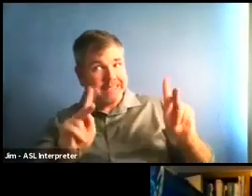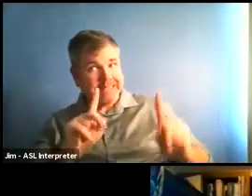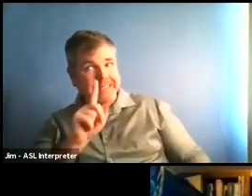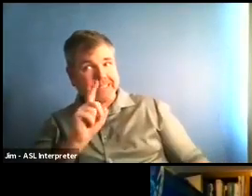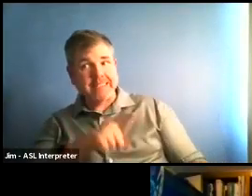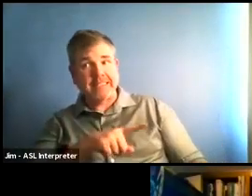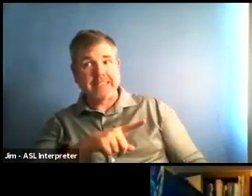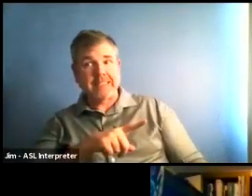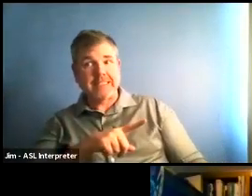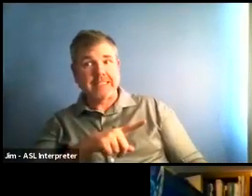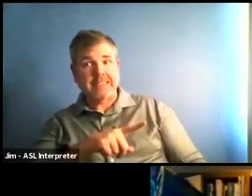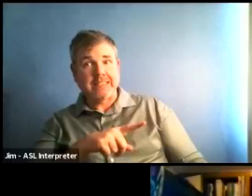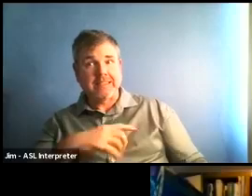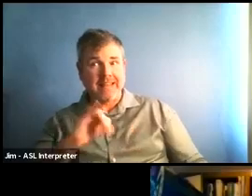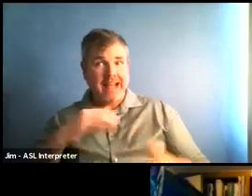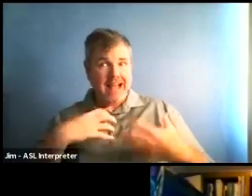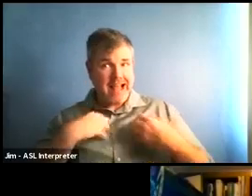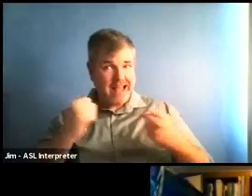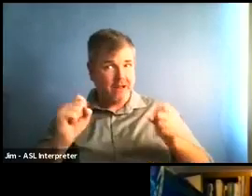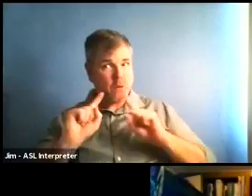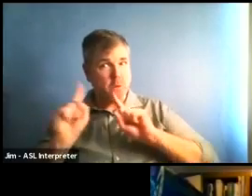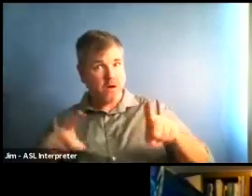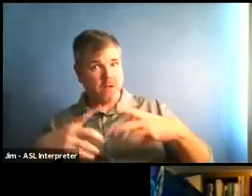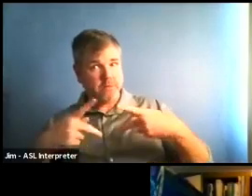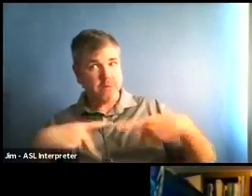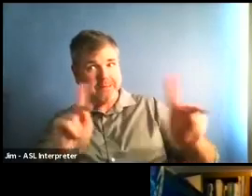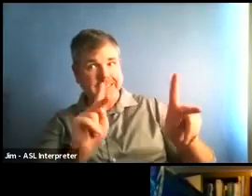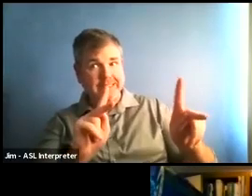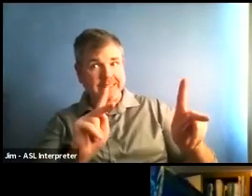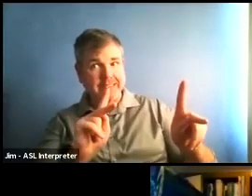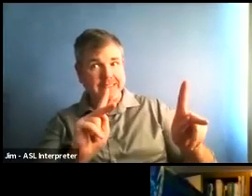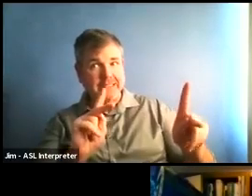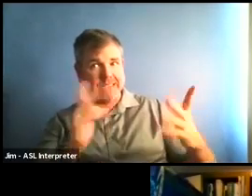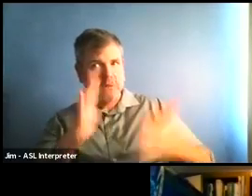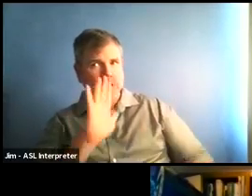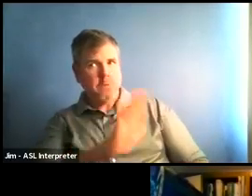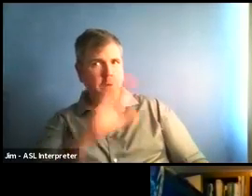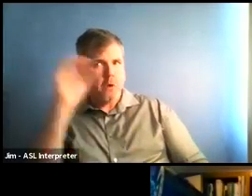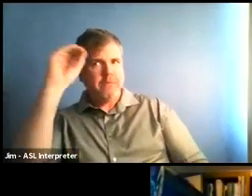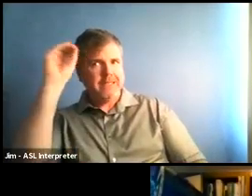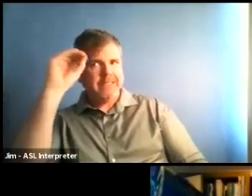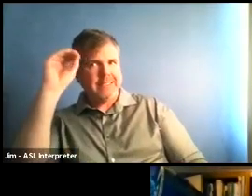I mean, what what is your take on kind of return to sweat and sport? Well, there's always going to be a risk